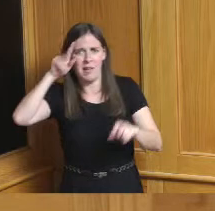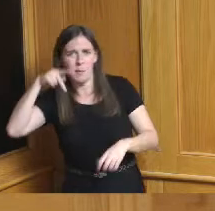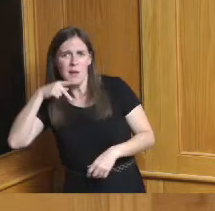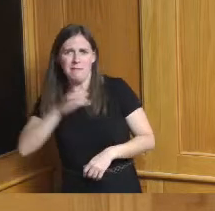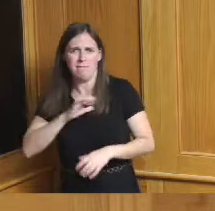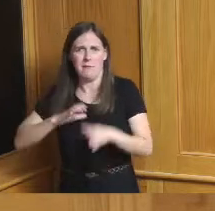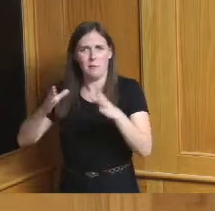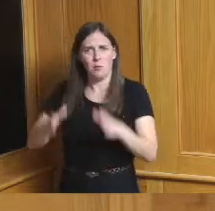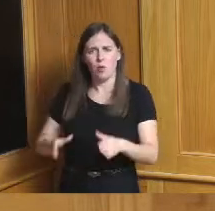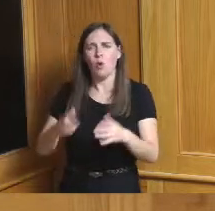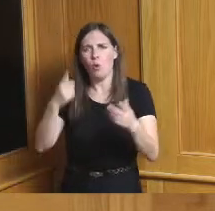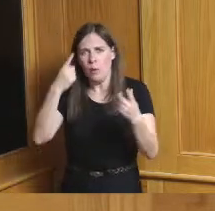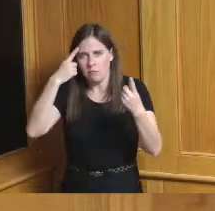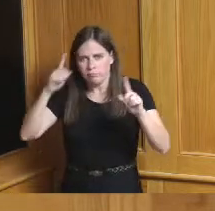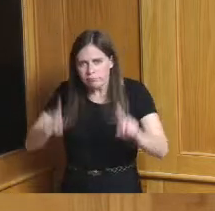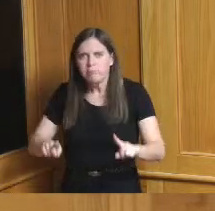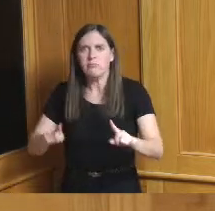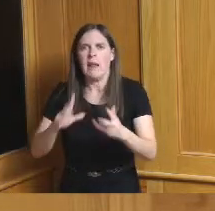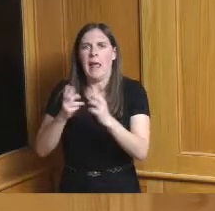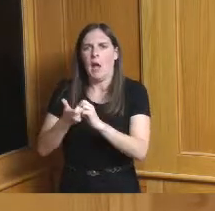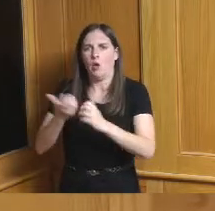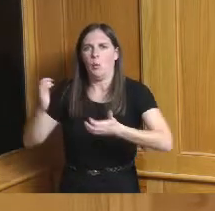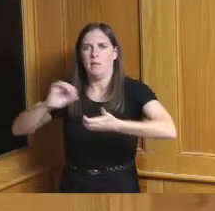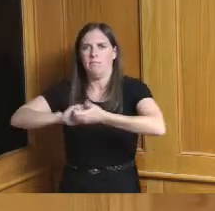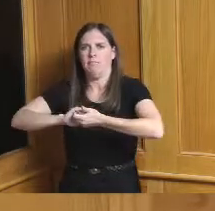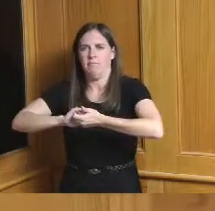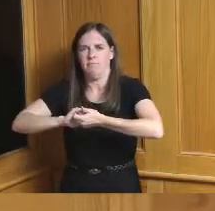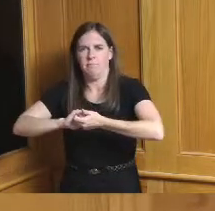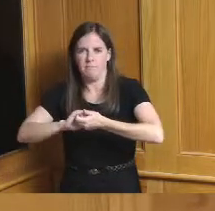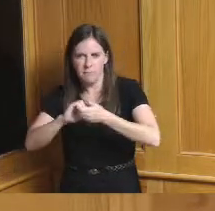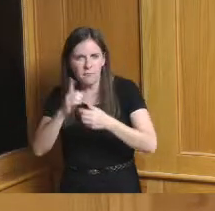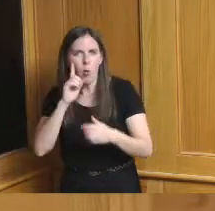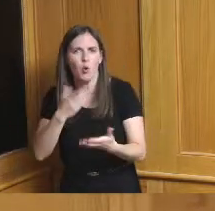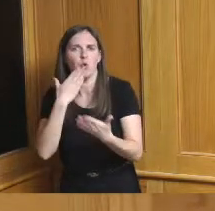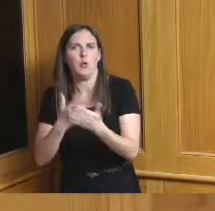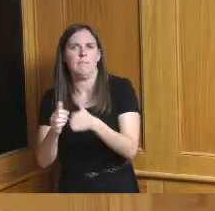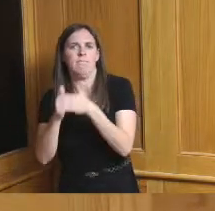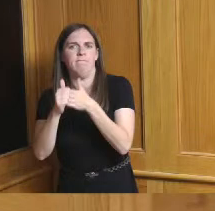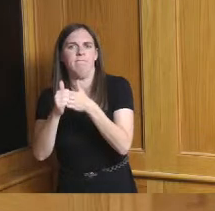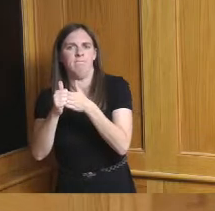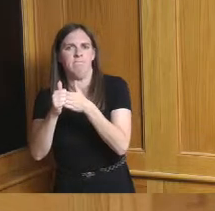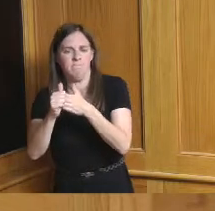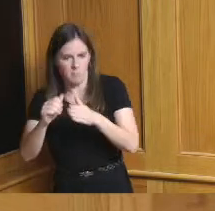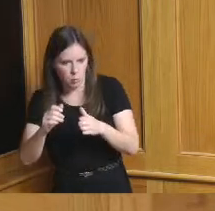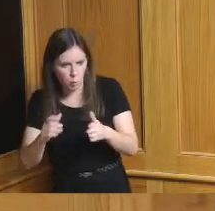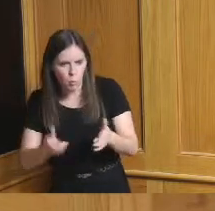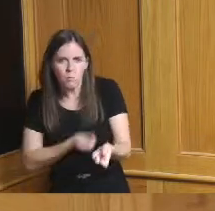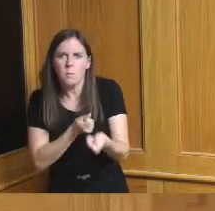how do we come in in a partnership leadership way so that people know what's available may be